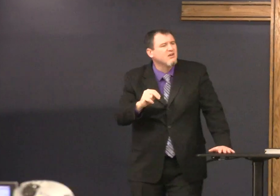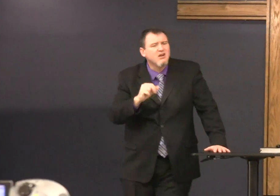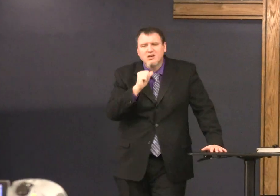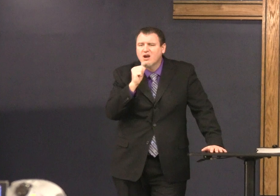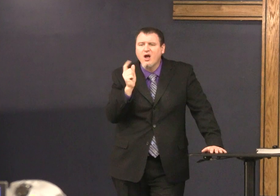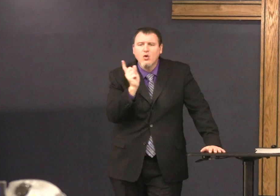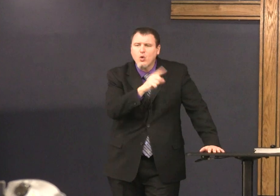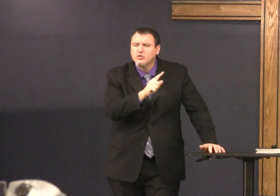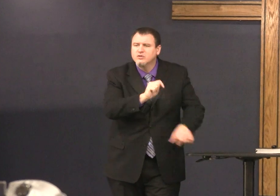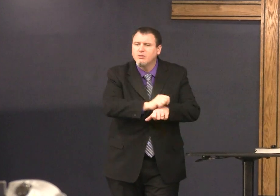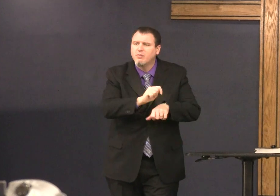Simeon